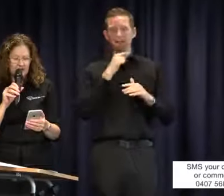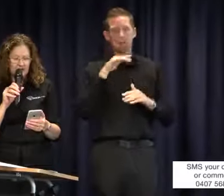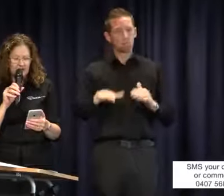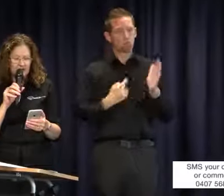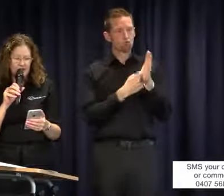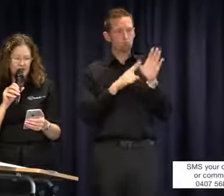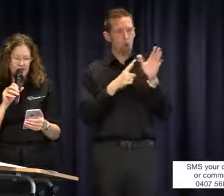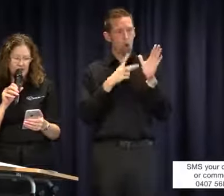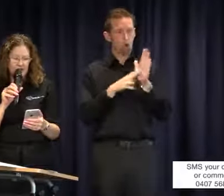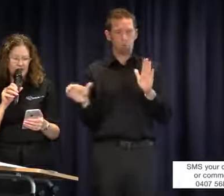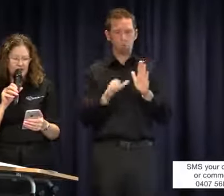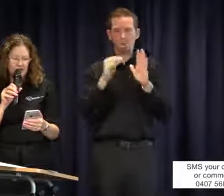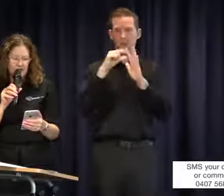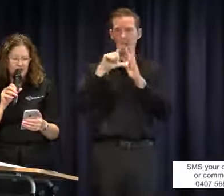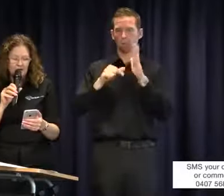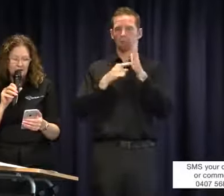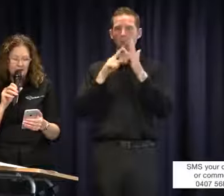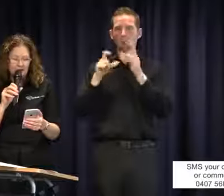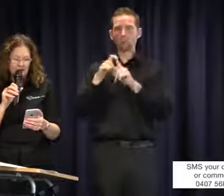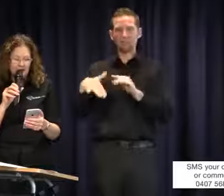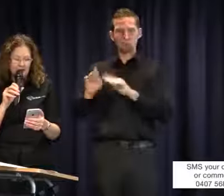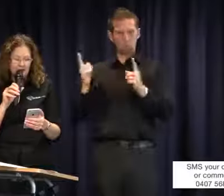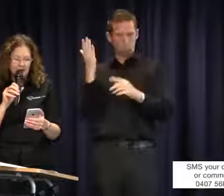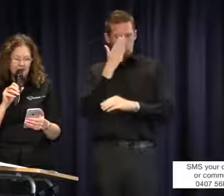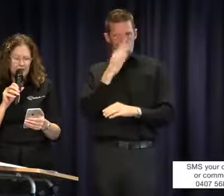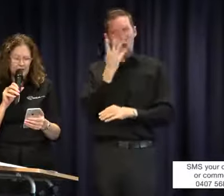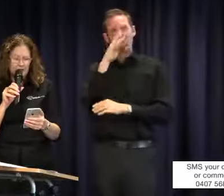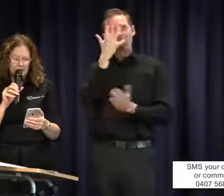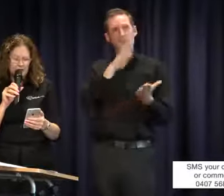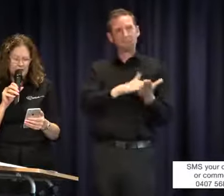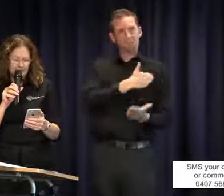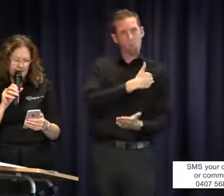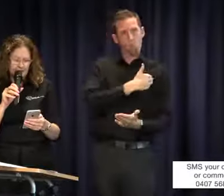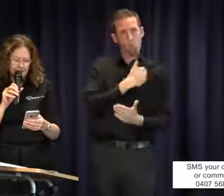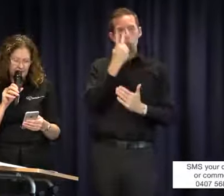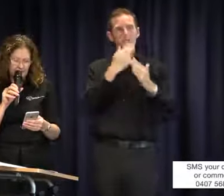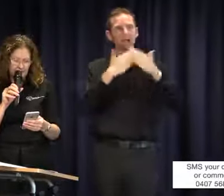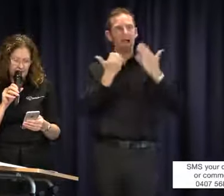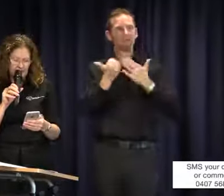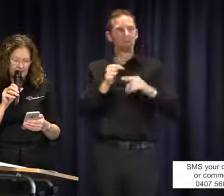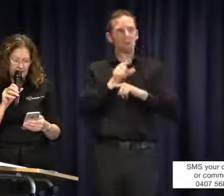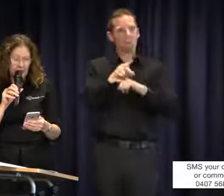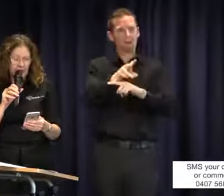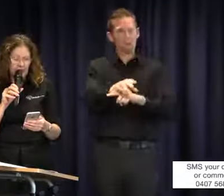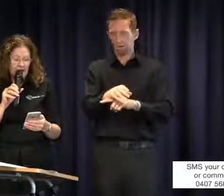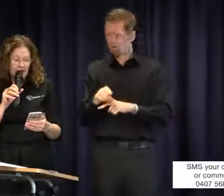final year at primary school, 45 minutes in the morning two days a week from Jane. And